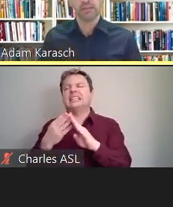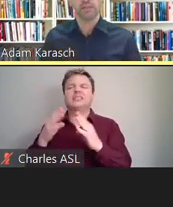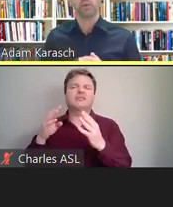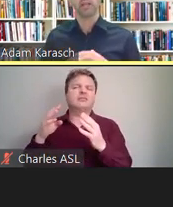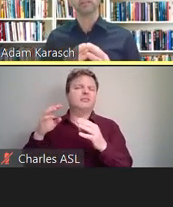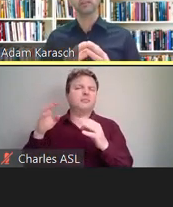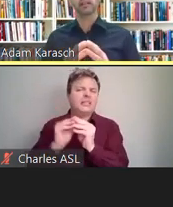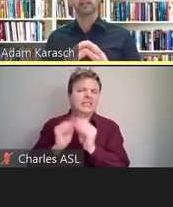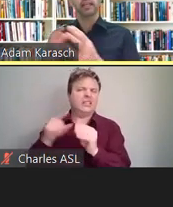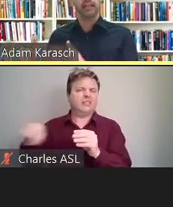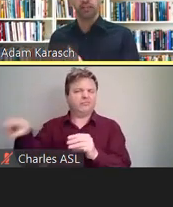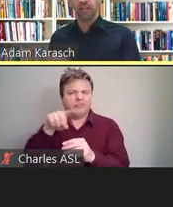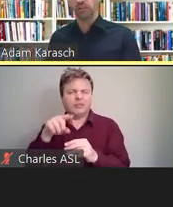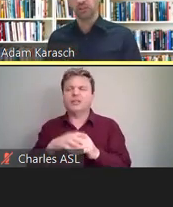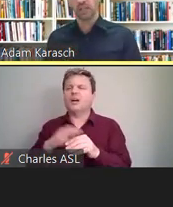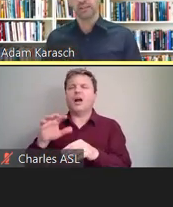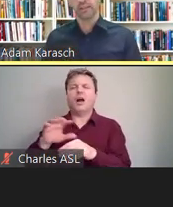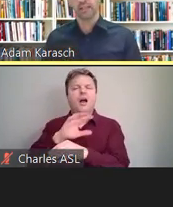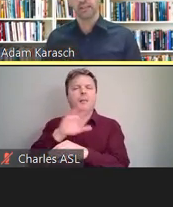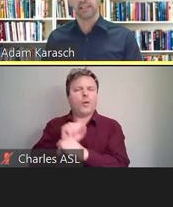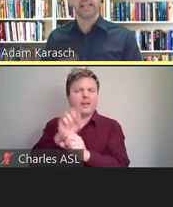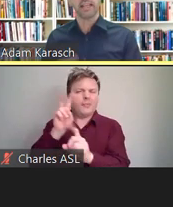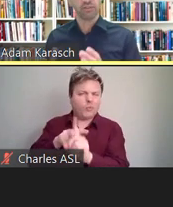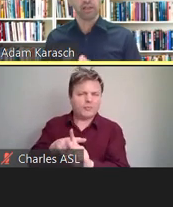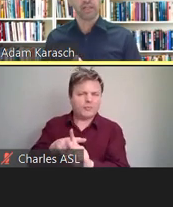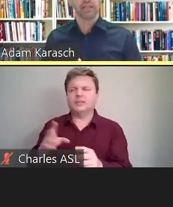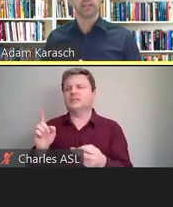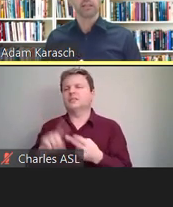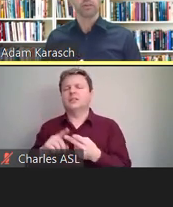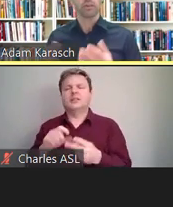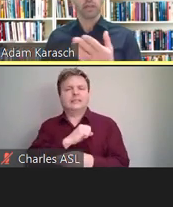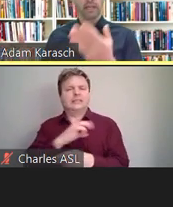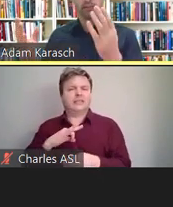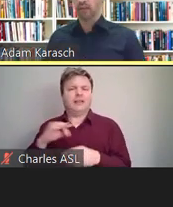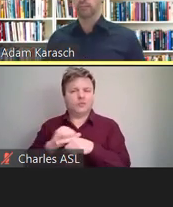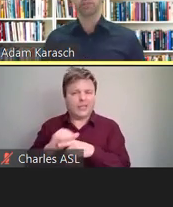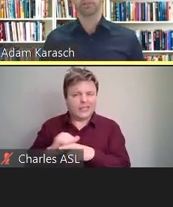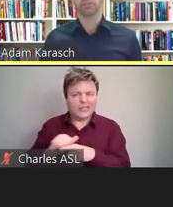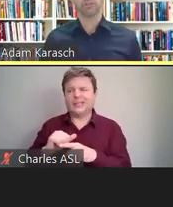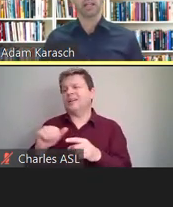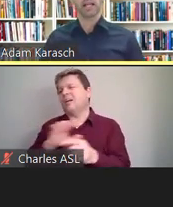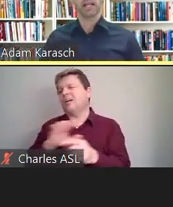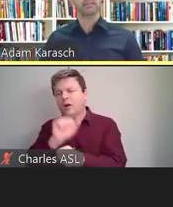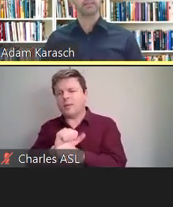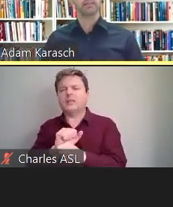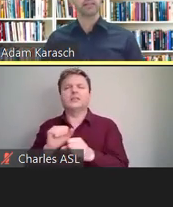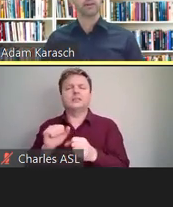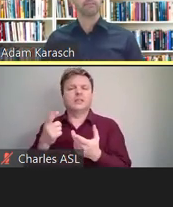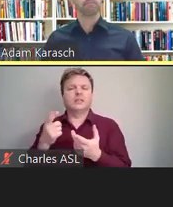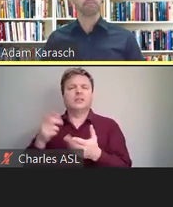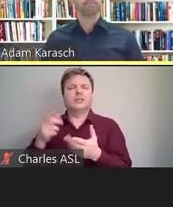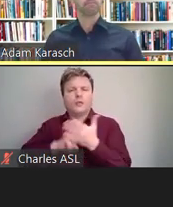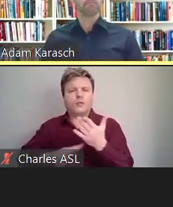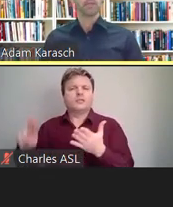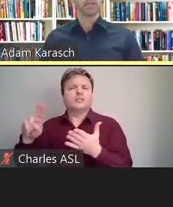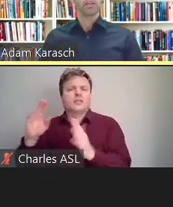as well as in an educational context like staff training or at university classes, et cetera.